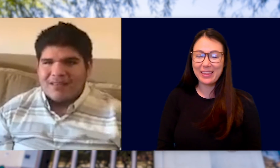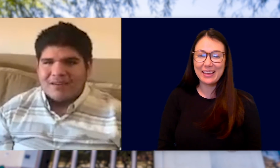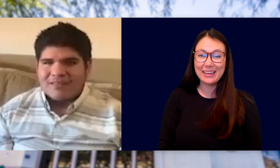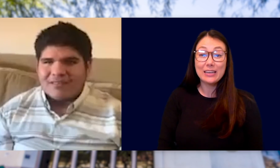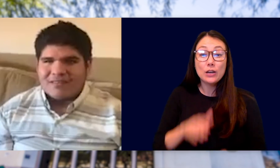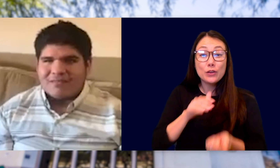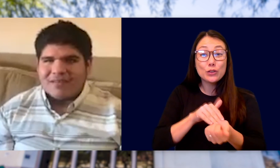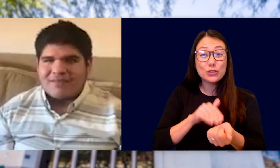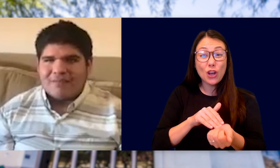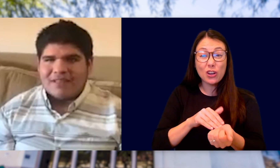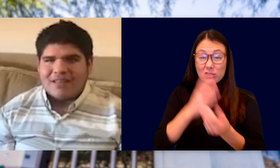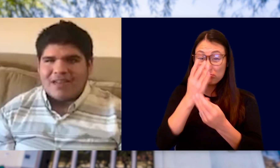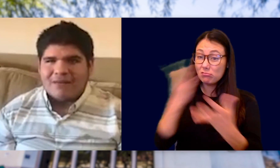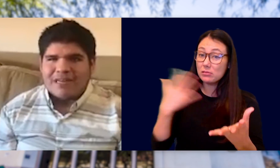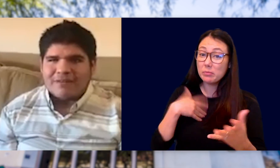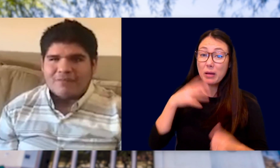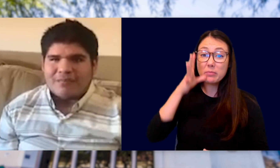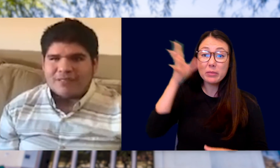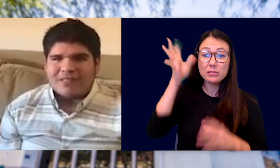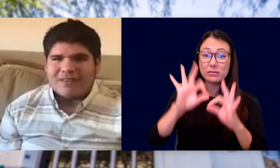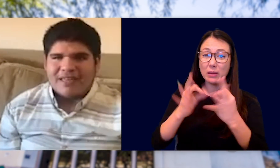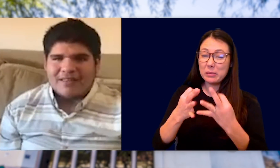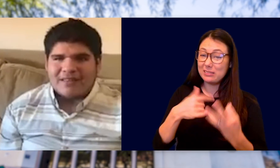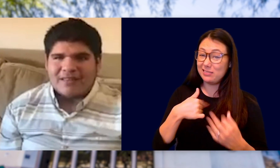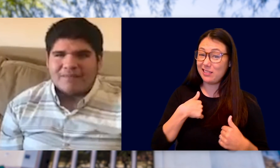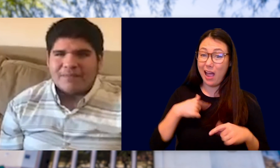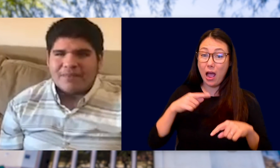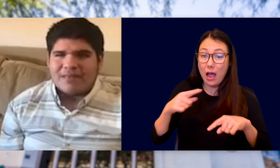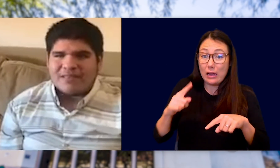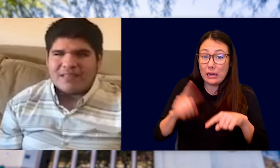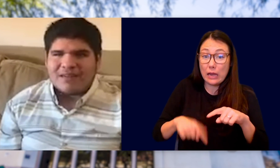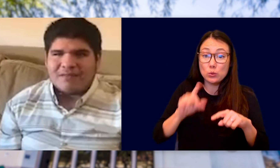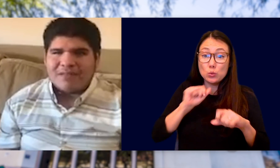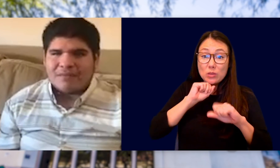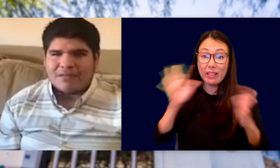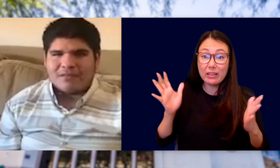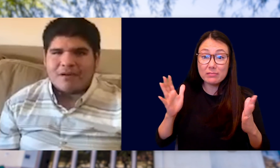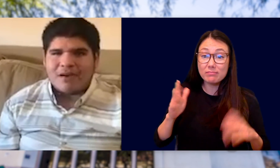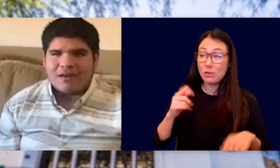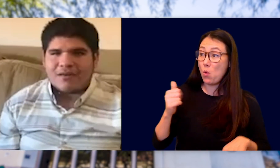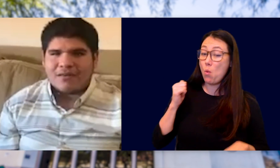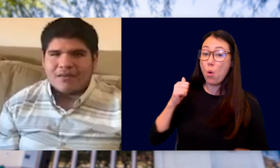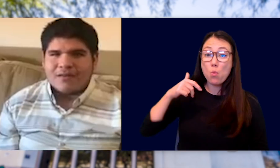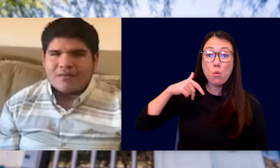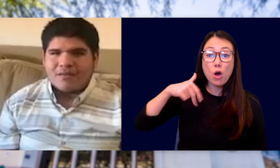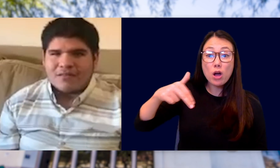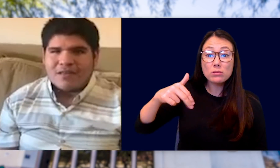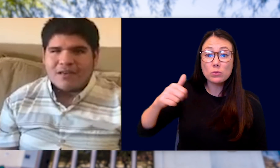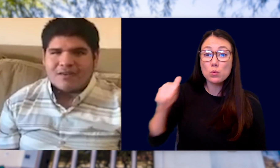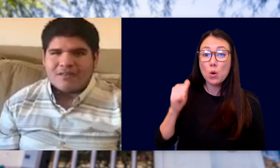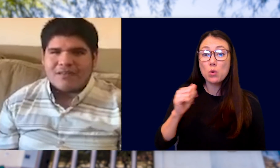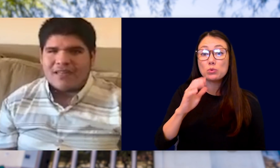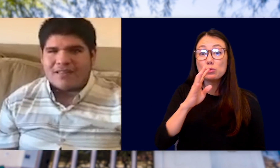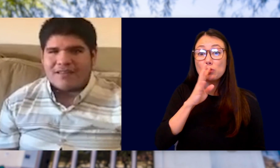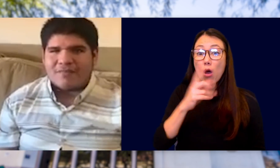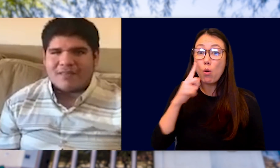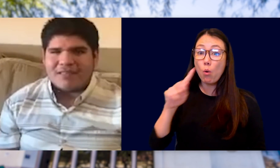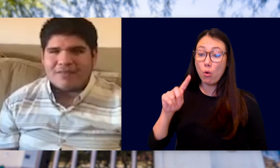THE DOCTORS TOLD MY FAMILY THAT I WOULD NEVER BE ABLE TO DO ANYTHING. THEY SAID THAT I WOULDN'T BE ABLE TO WALK, OR TALK OR DO ANYTHING FOR MYSELF.